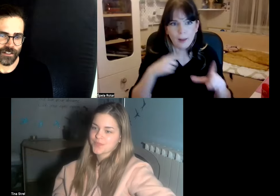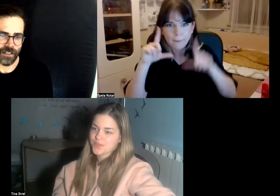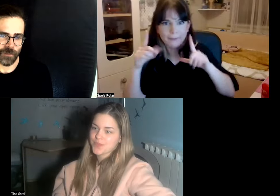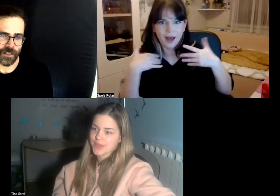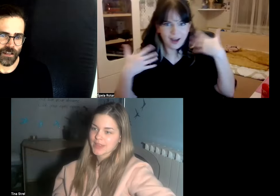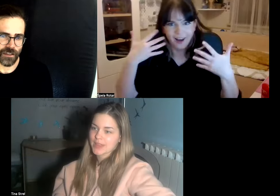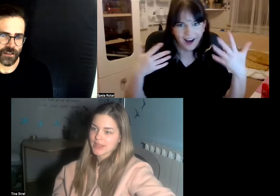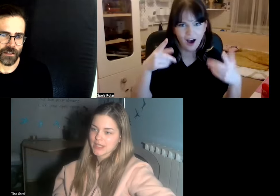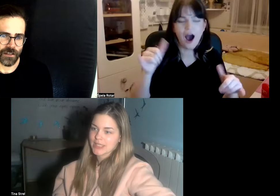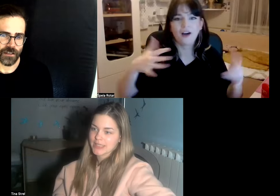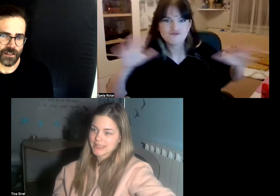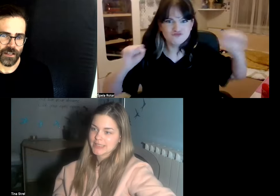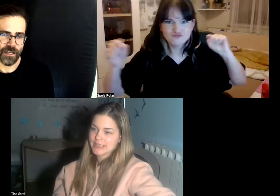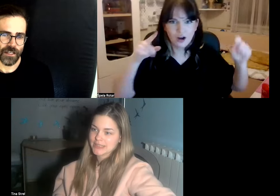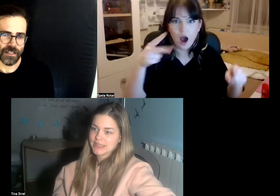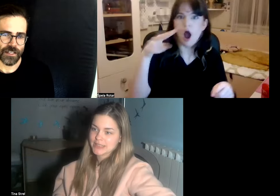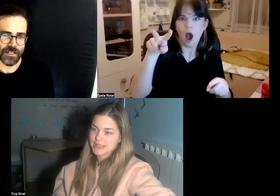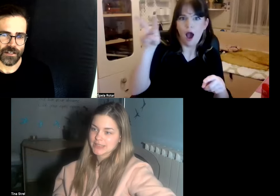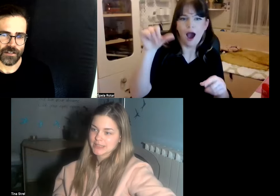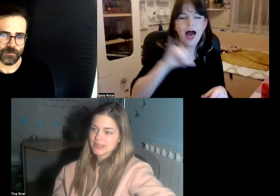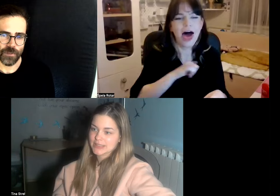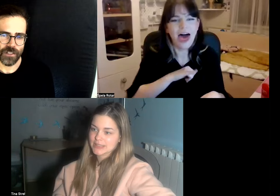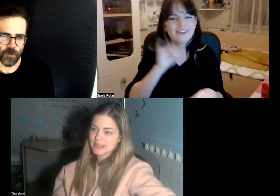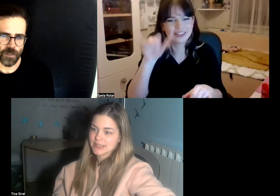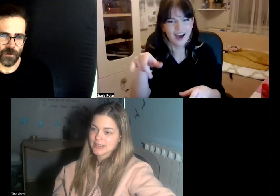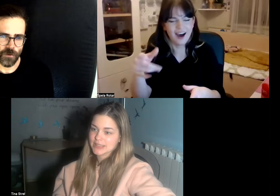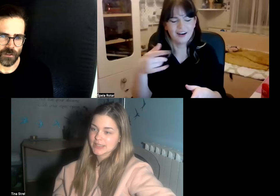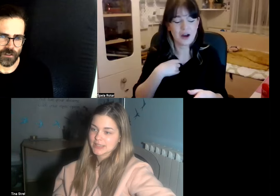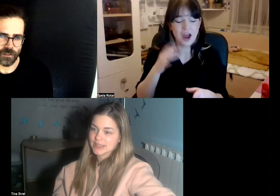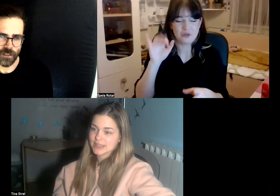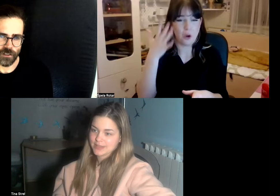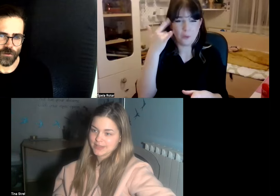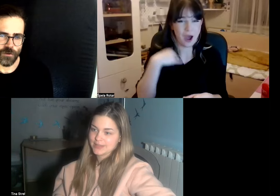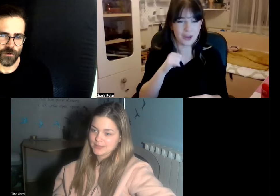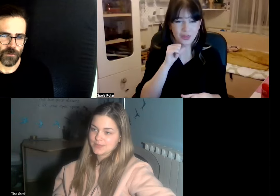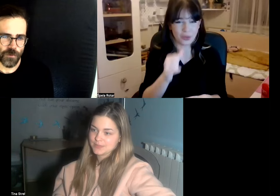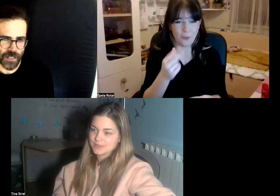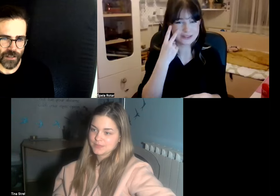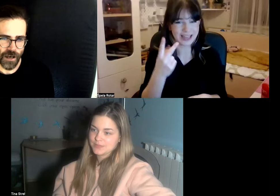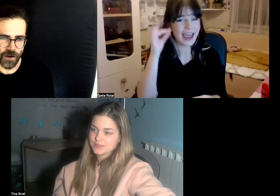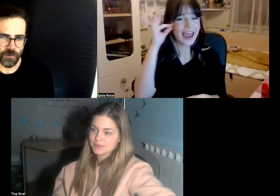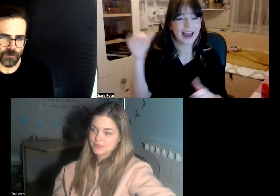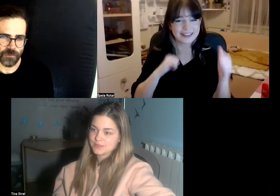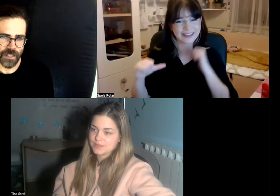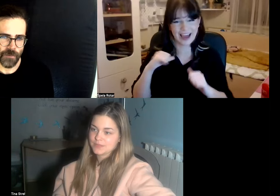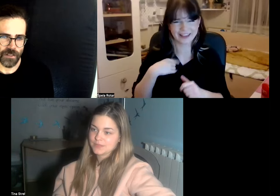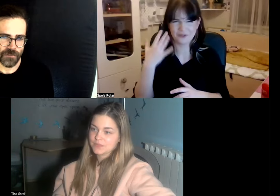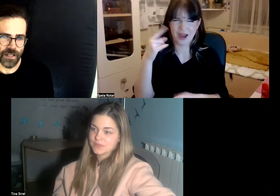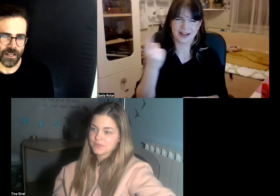I mean I think it is pretty straightforward to read how somebody's feeling